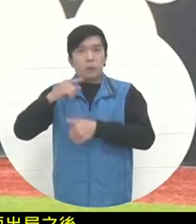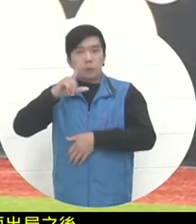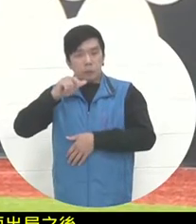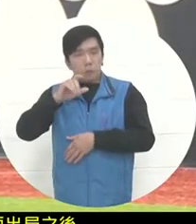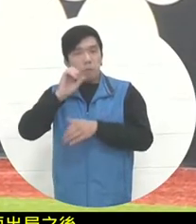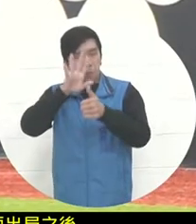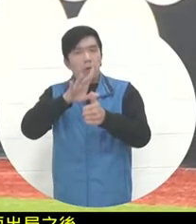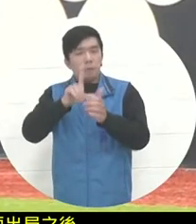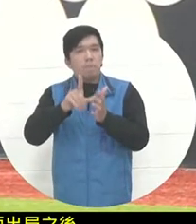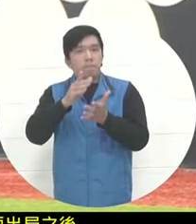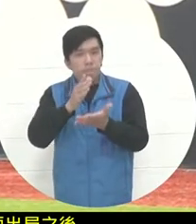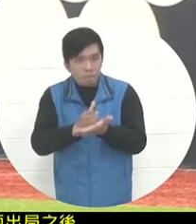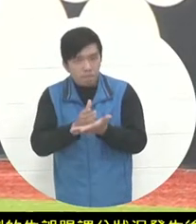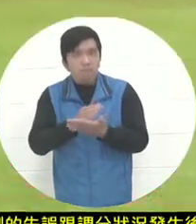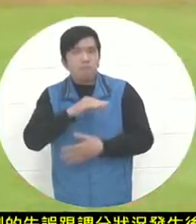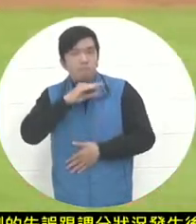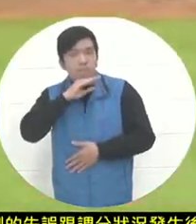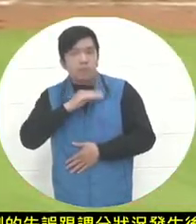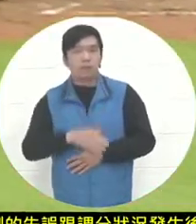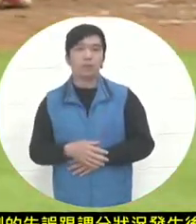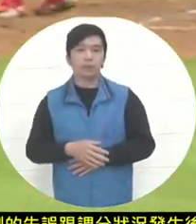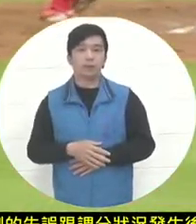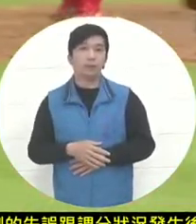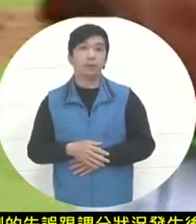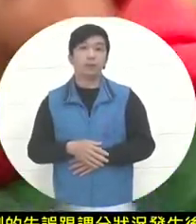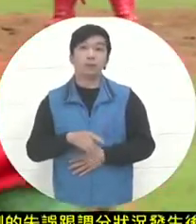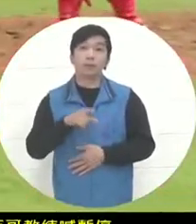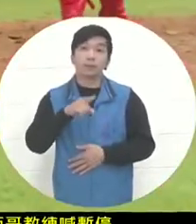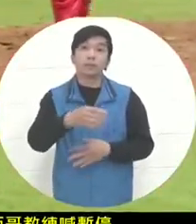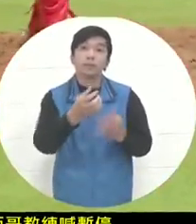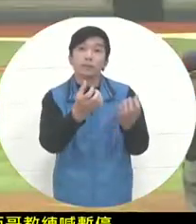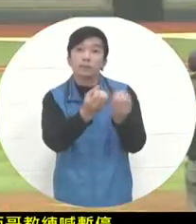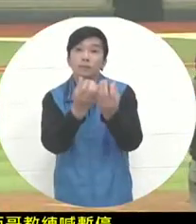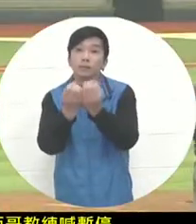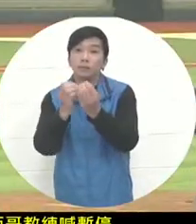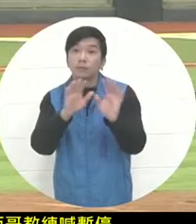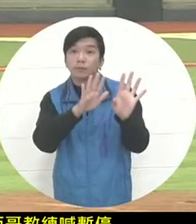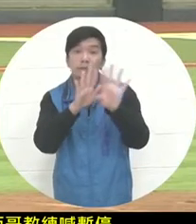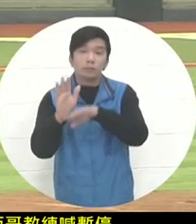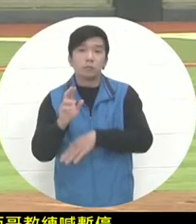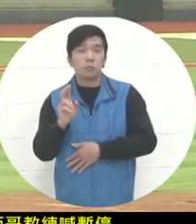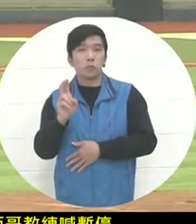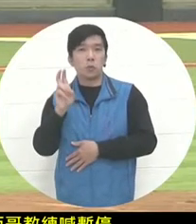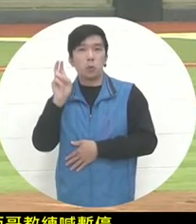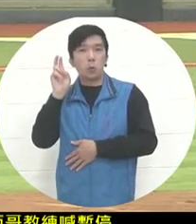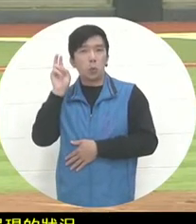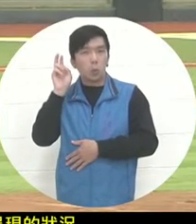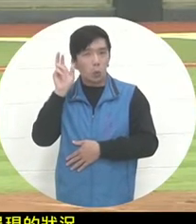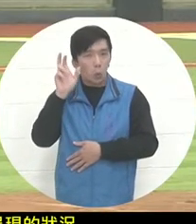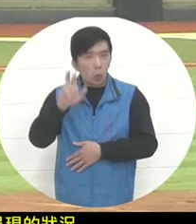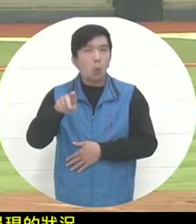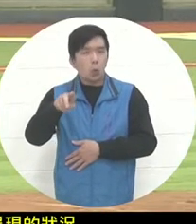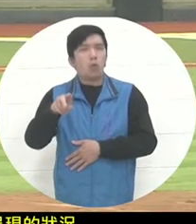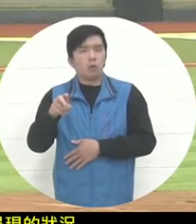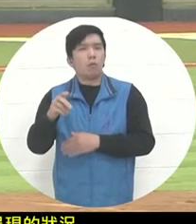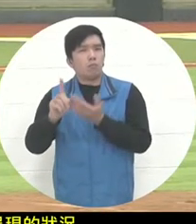, because uh, the situation presented, in fact, the pitchers did not , there was not a big problem,